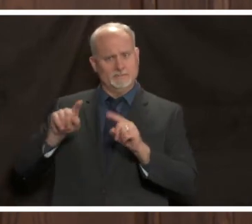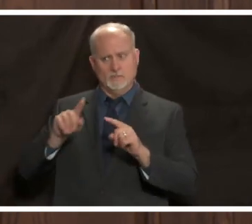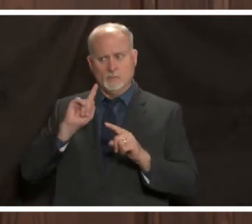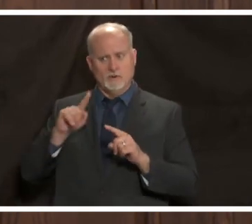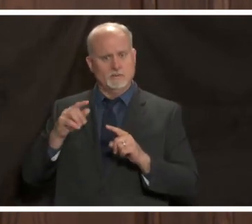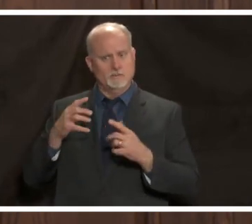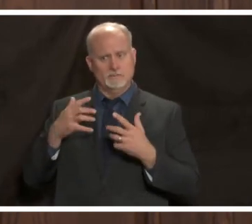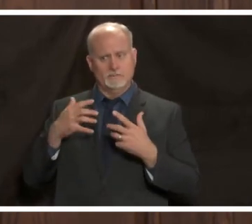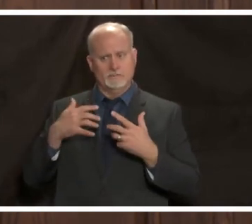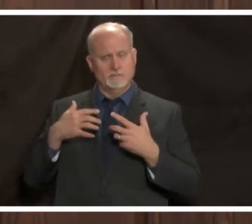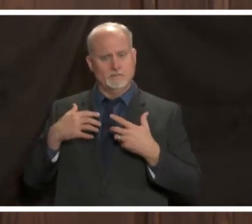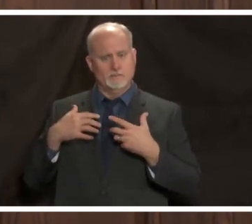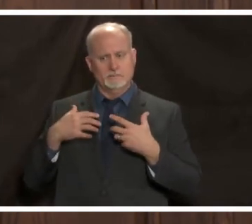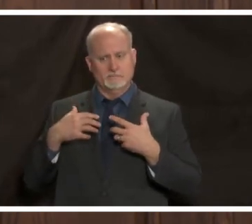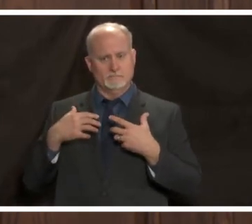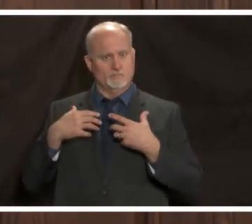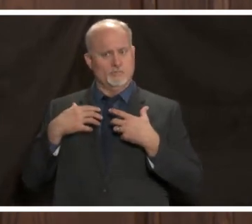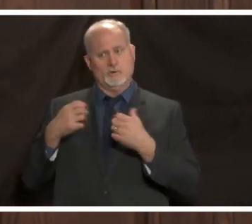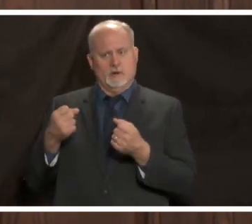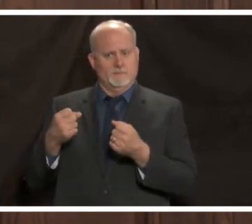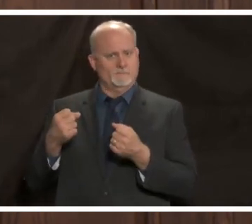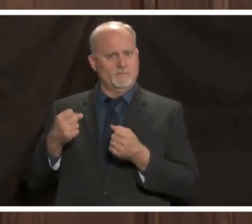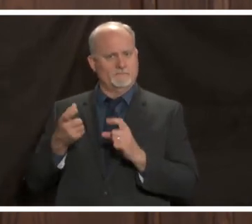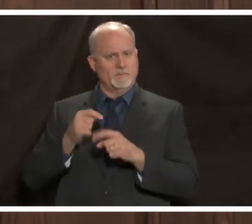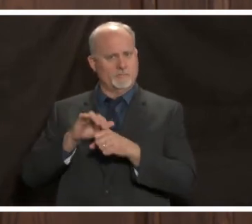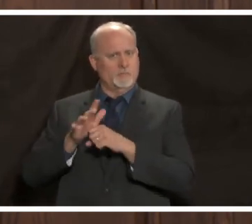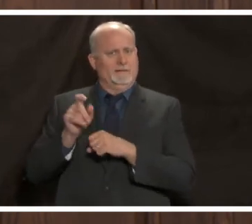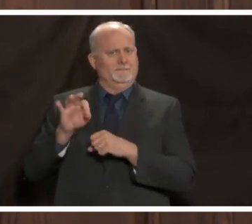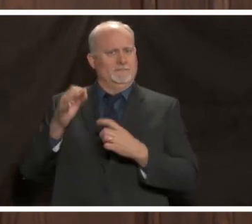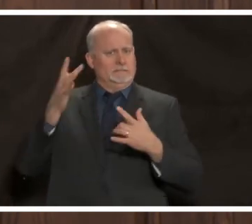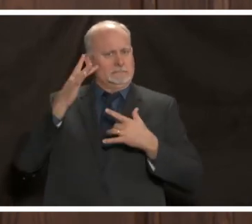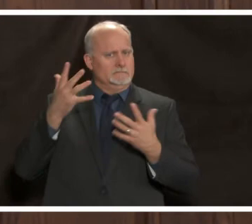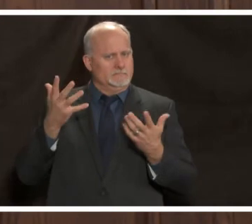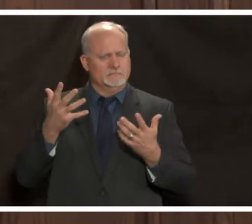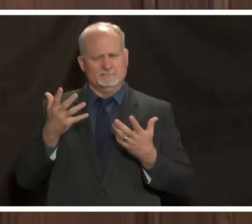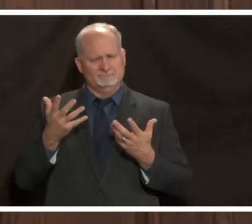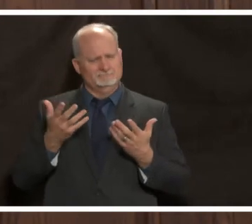coronavirus if they were to get sick from that so kind of what's the response to communities